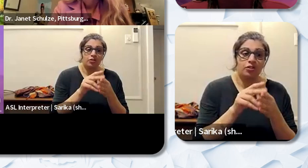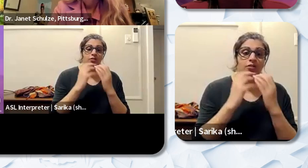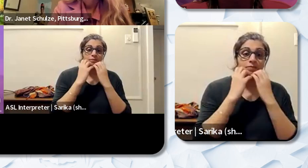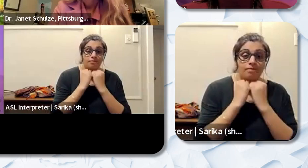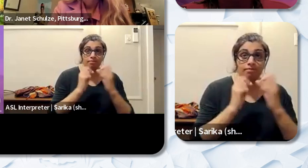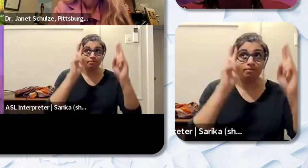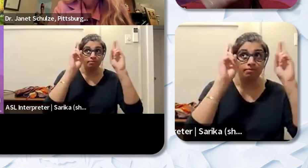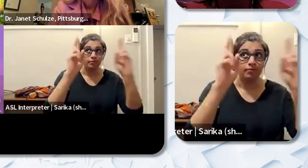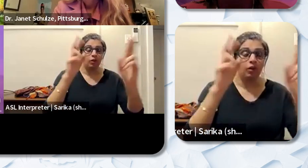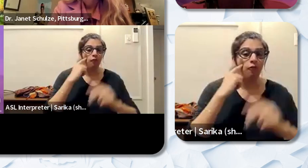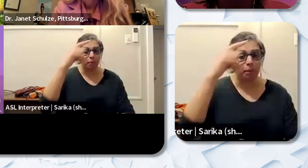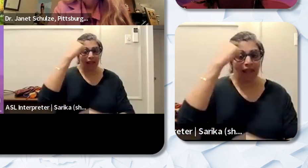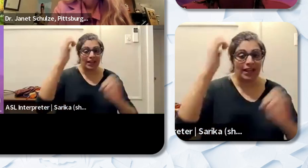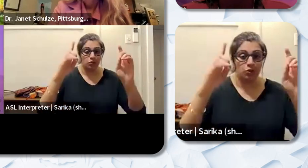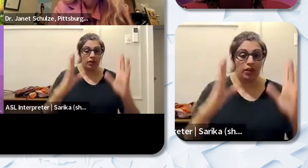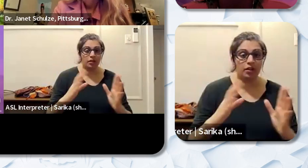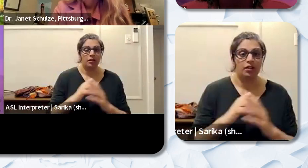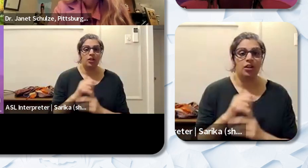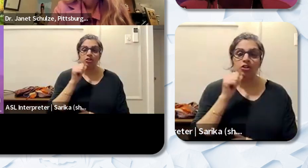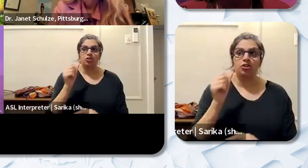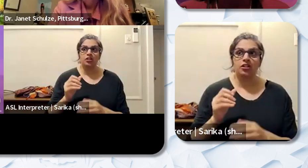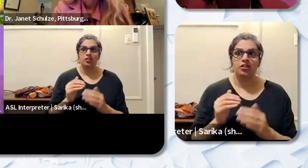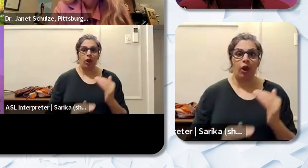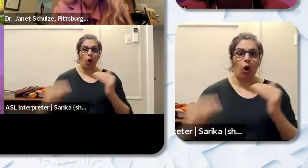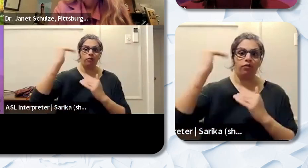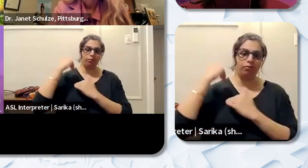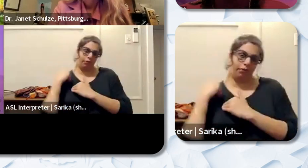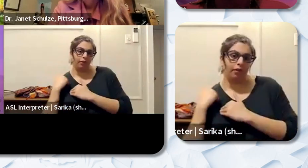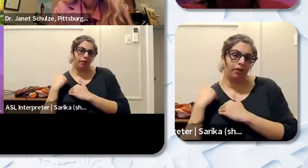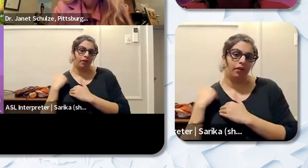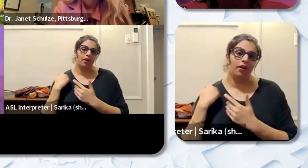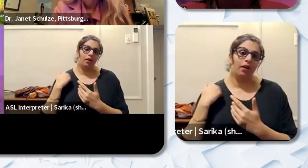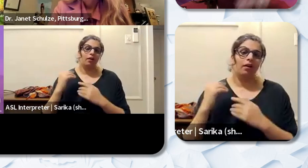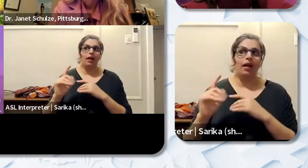Black educators. We shouldn't be overburdening them with being the disciplinarian at the site